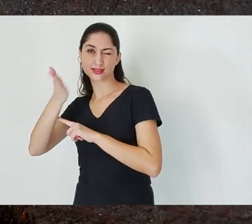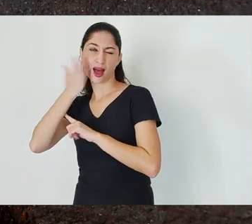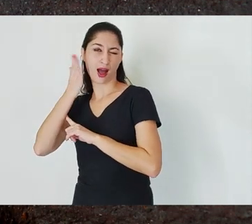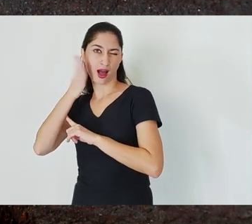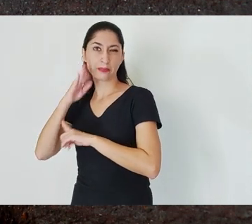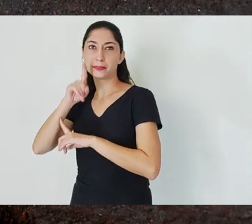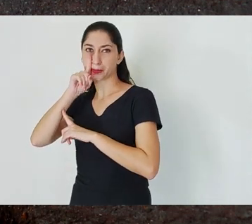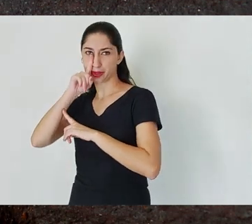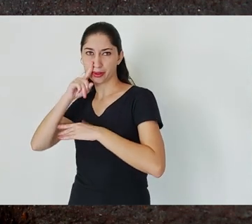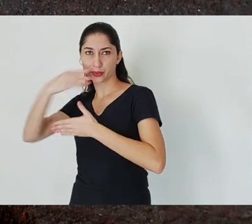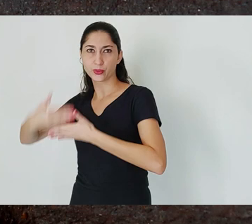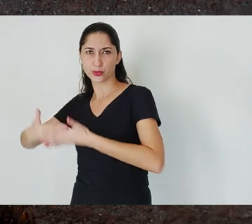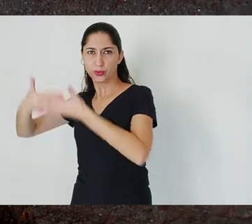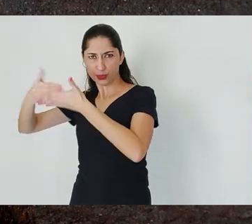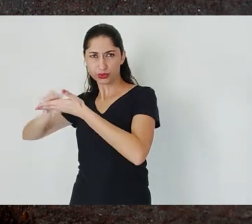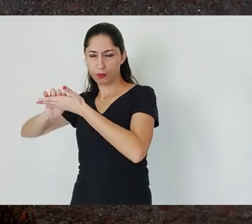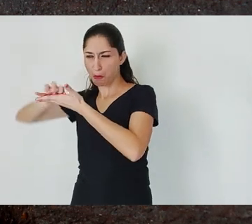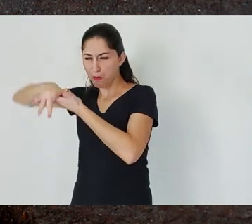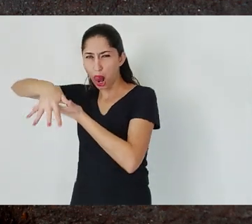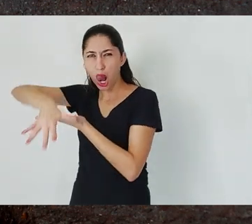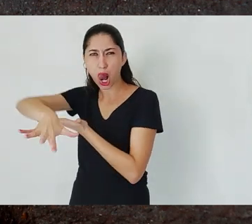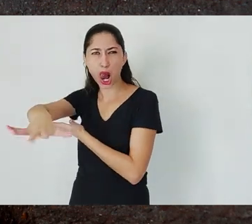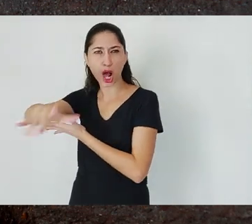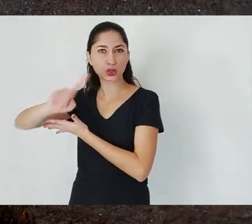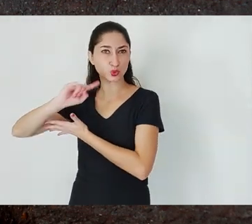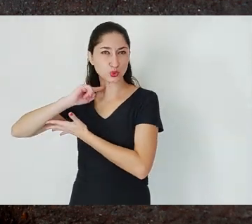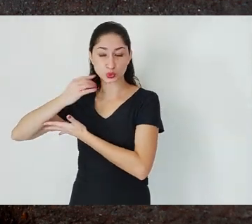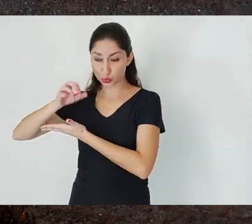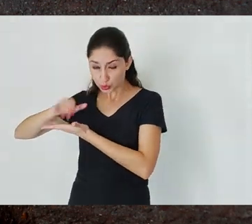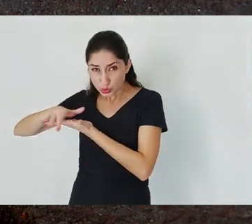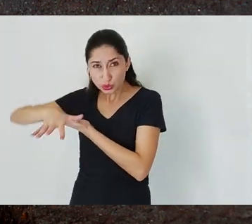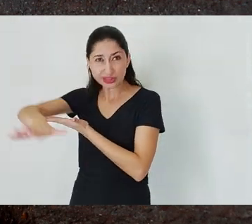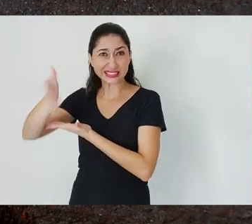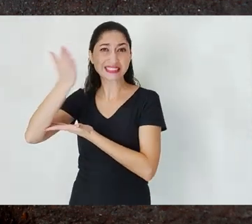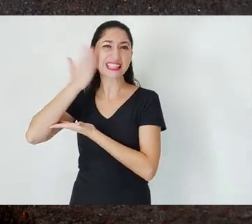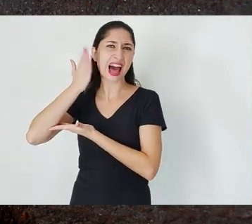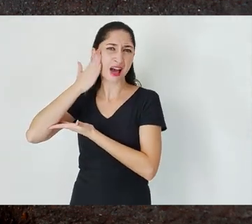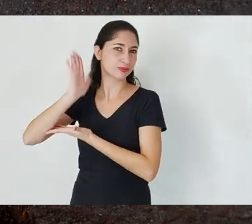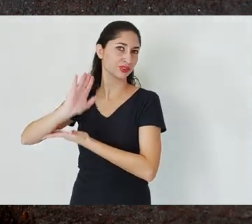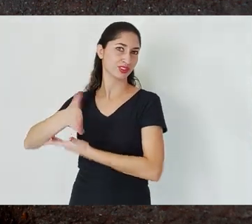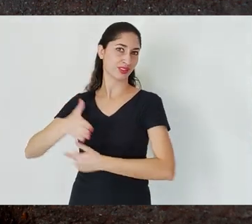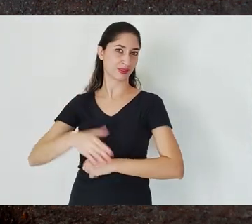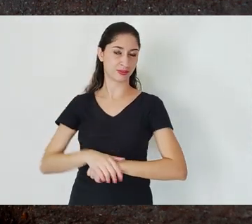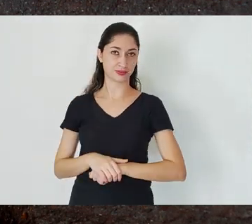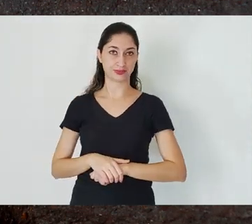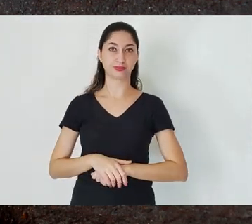Reports pointed out the deficiencies in the dam's stability. Environmentally speaking,